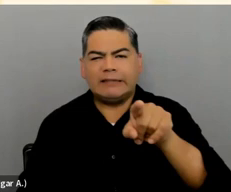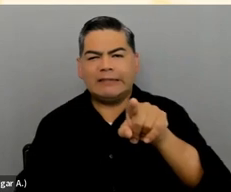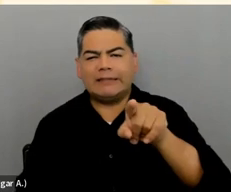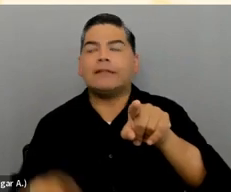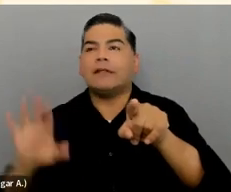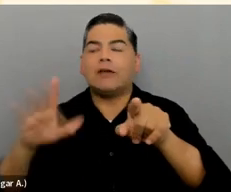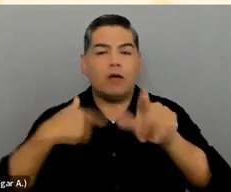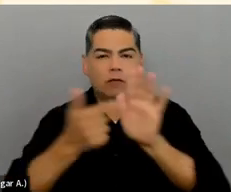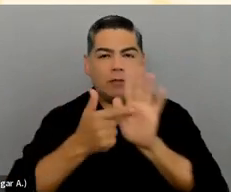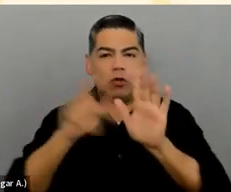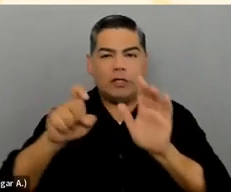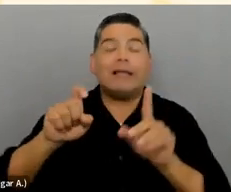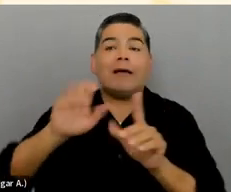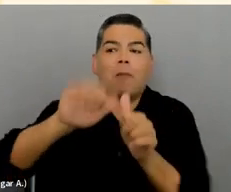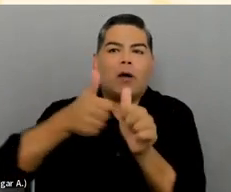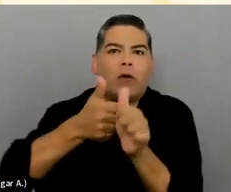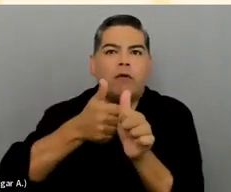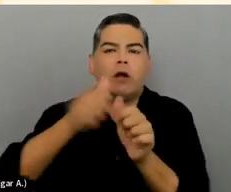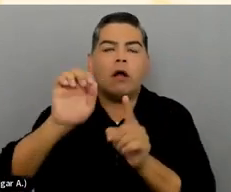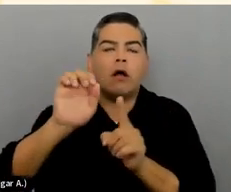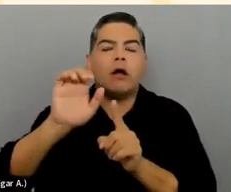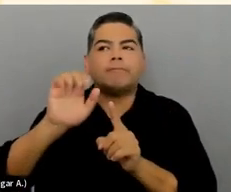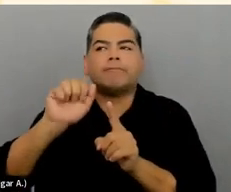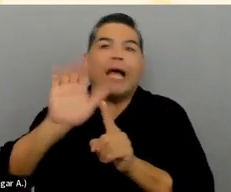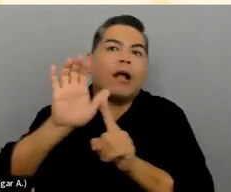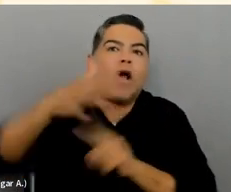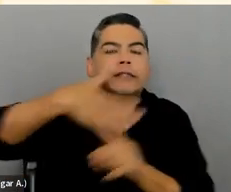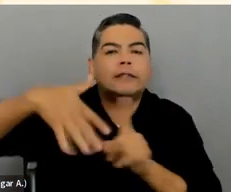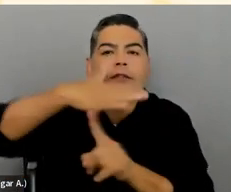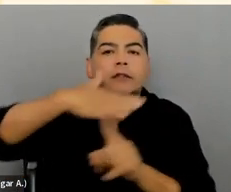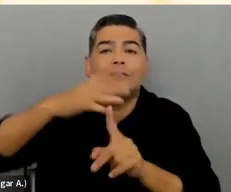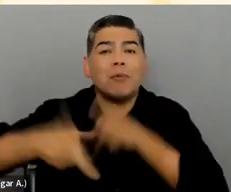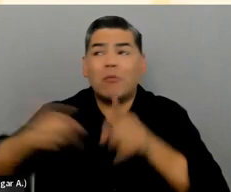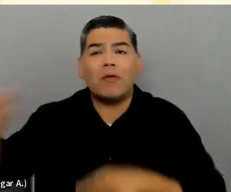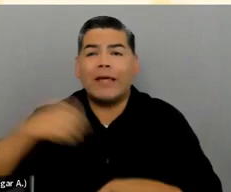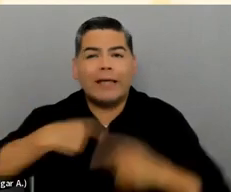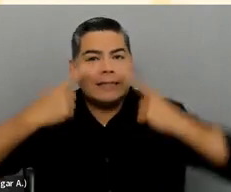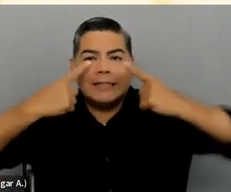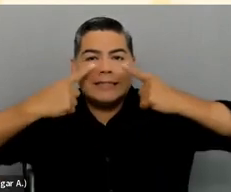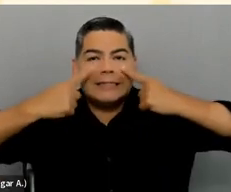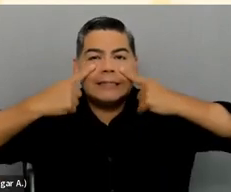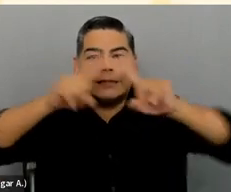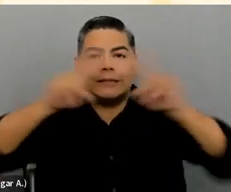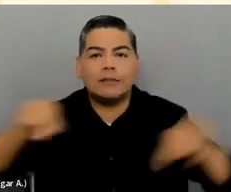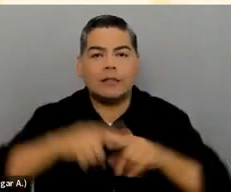to provide context for people who can't see the screen, right? Left and right, top and bottom.